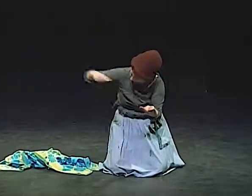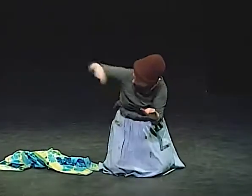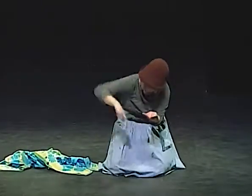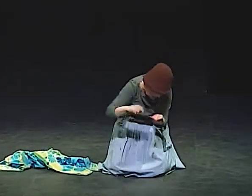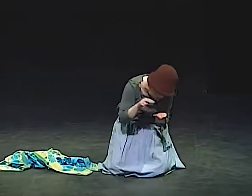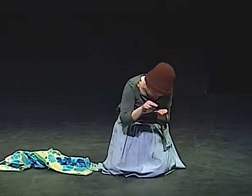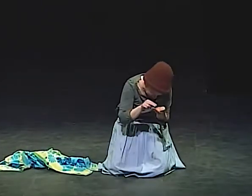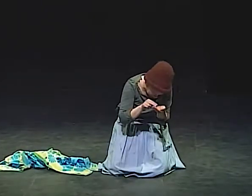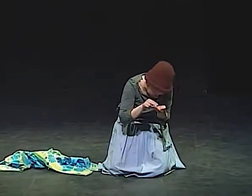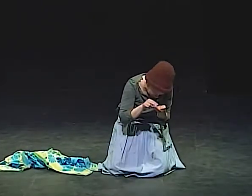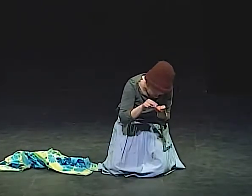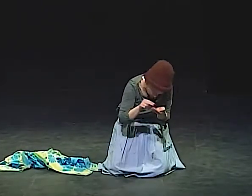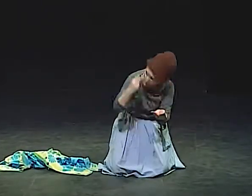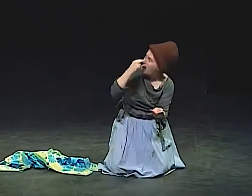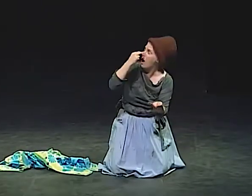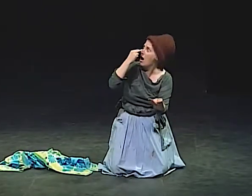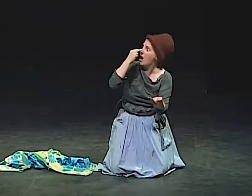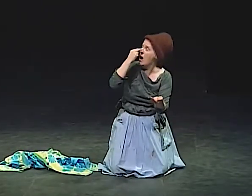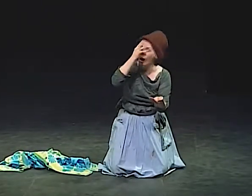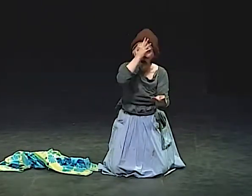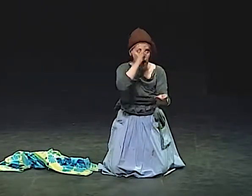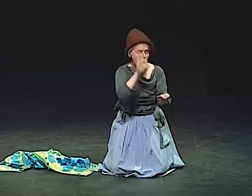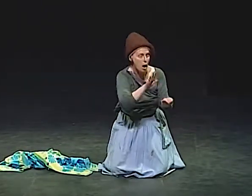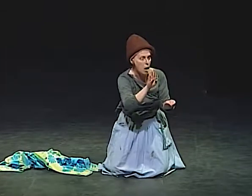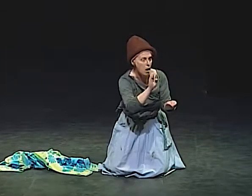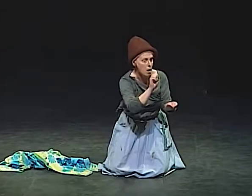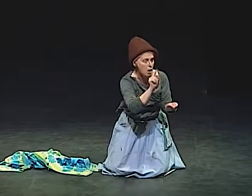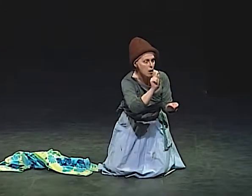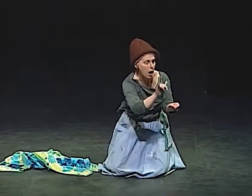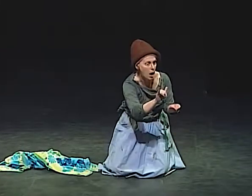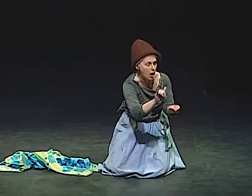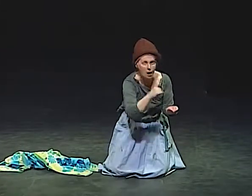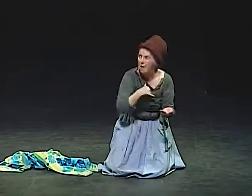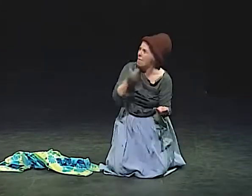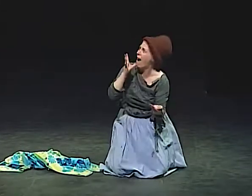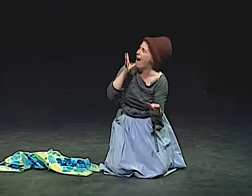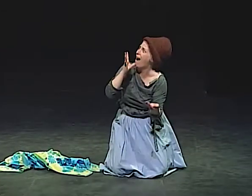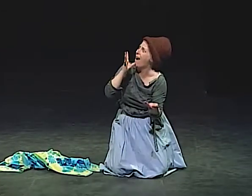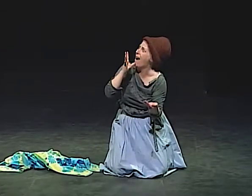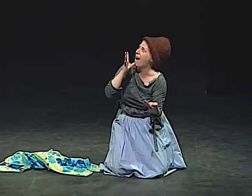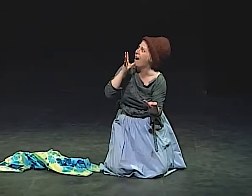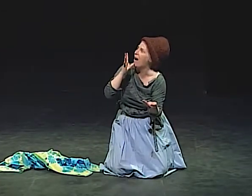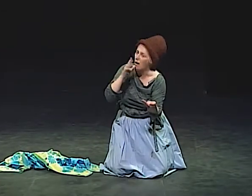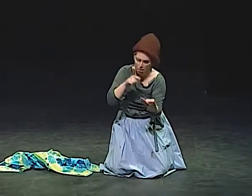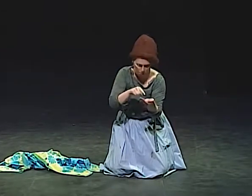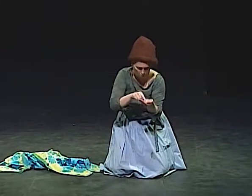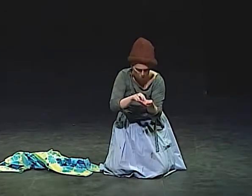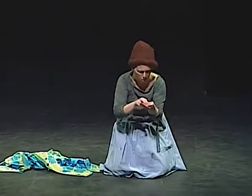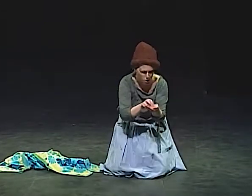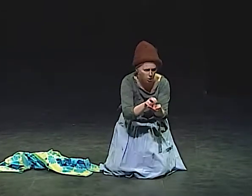"LOOK, LOOK IN MY HAND. LOOK. IT'S MOM."